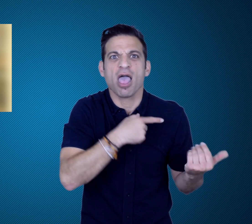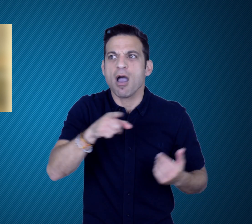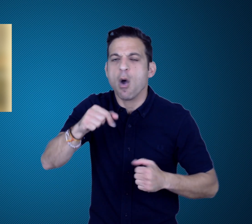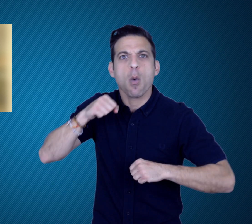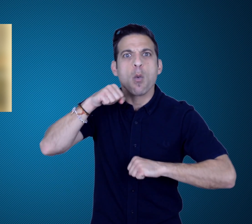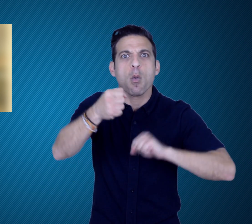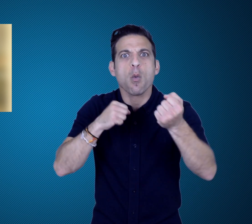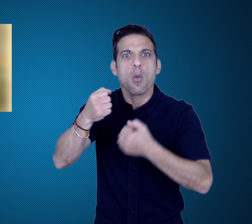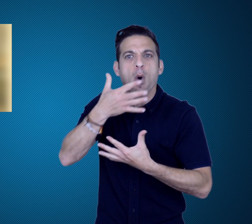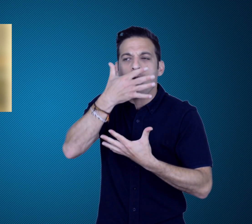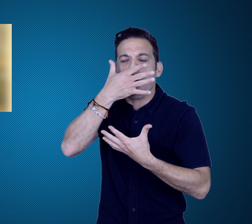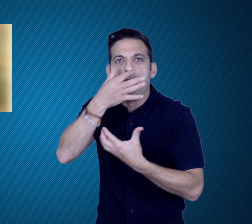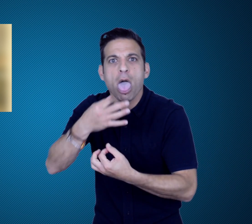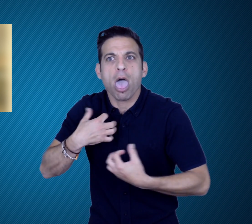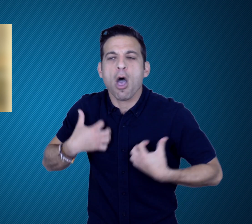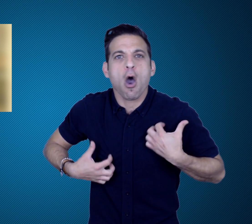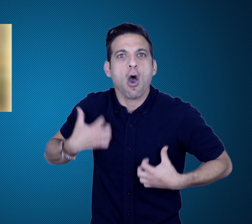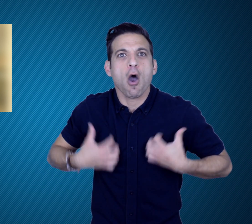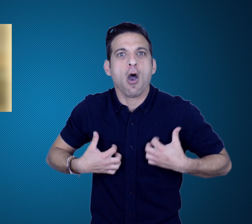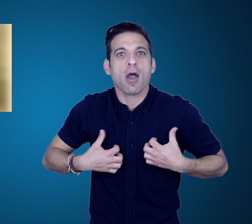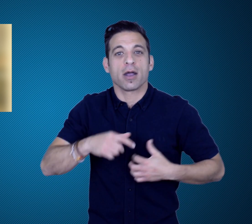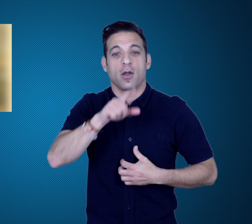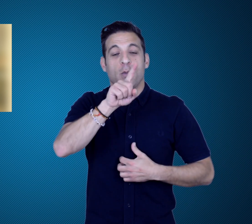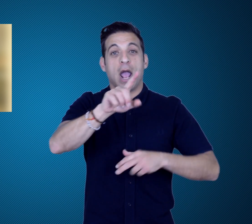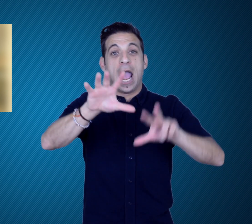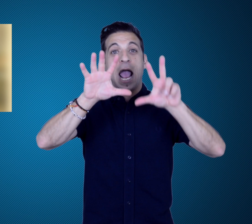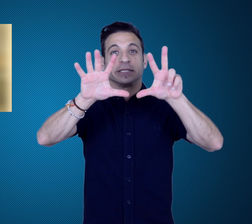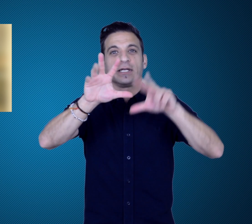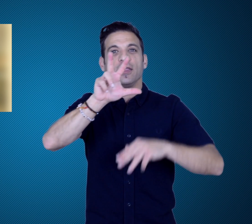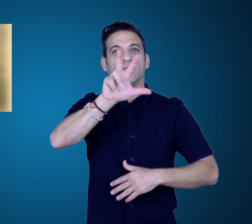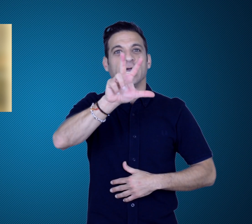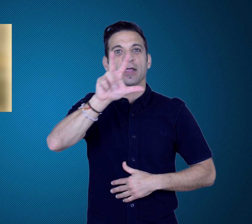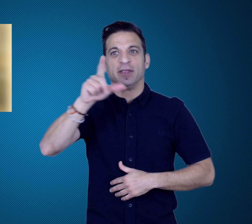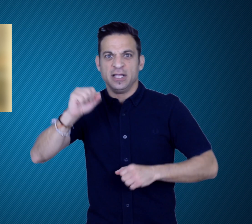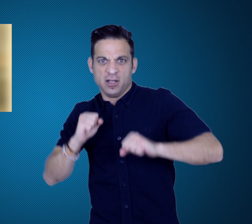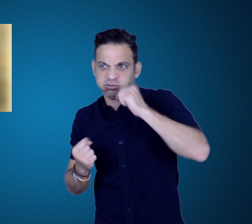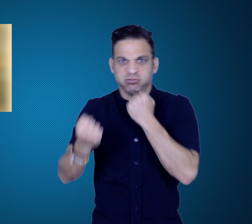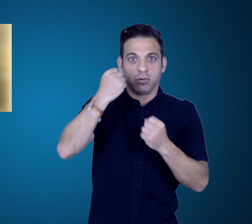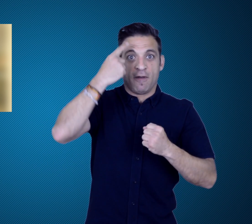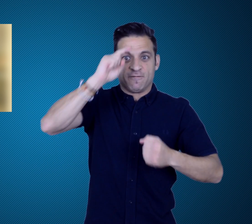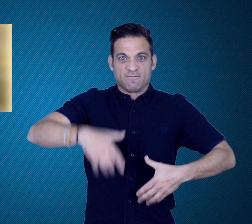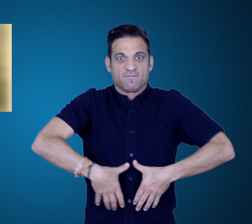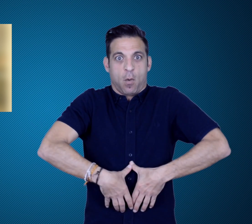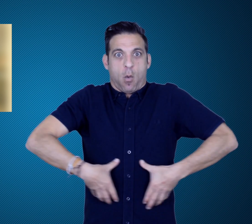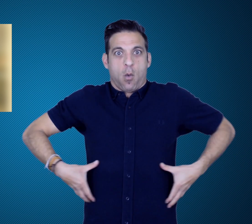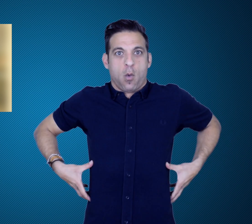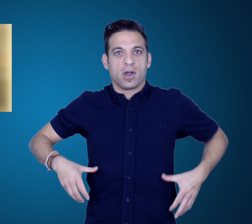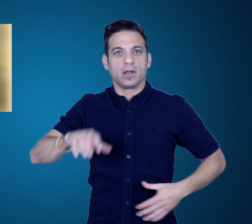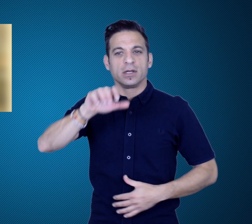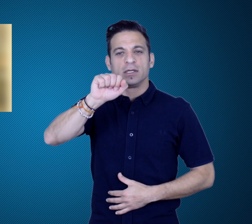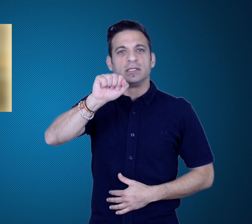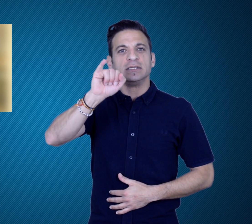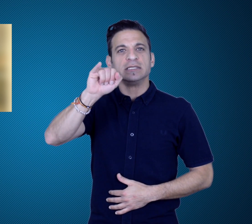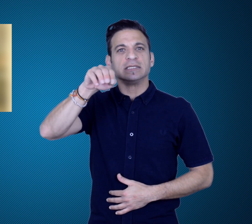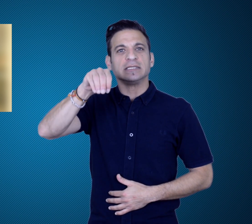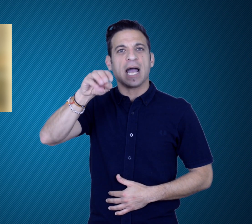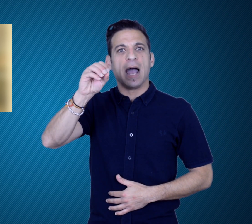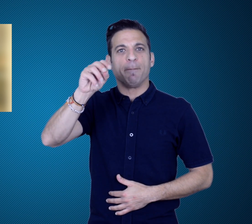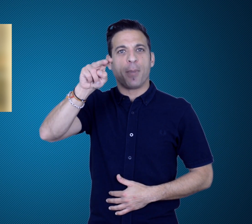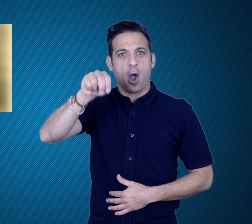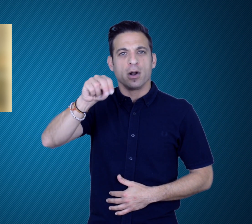Byrne died of injuries three days later. Burke was arrested